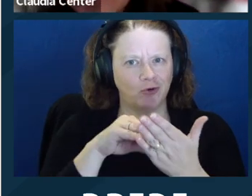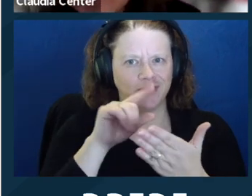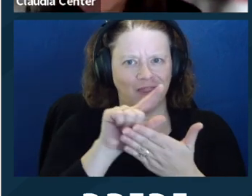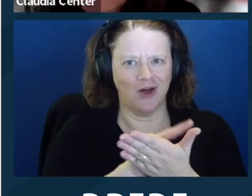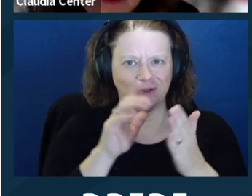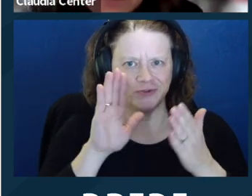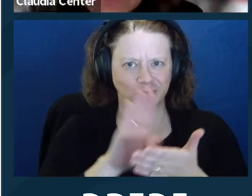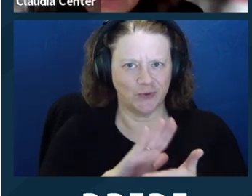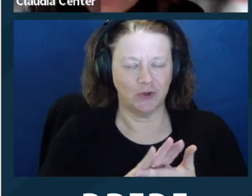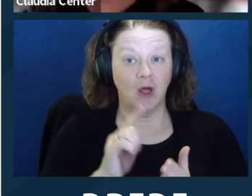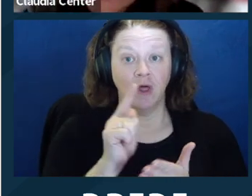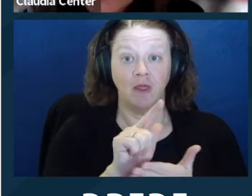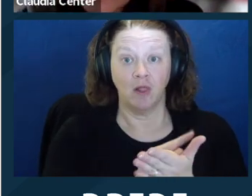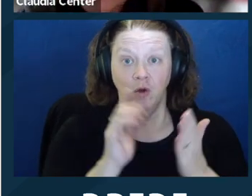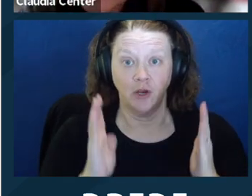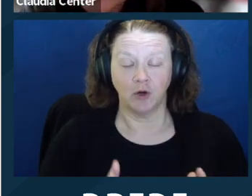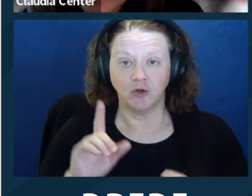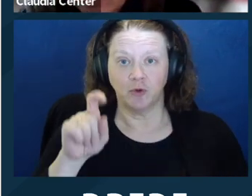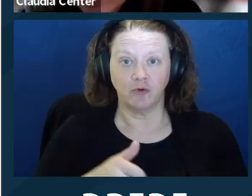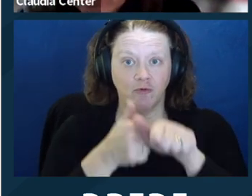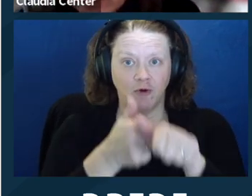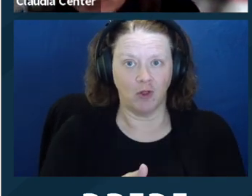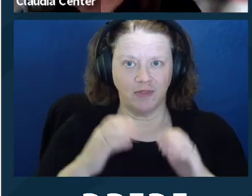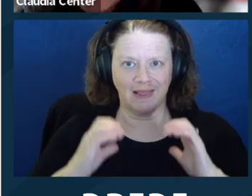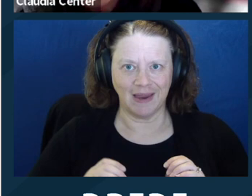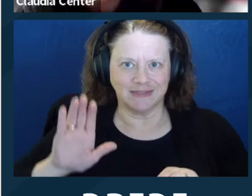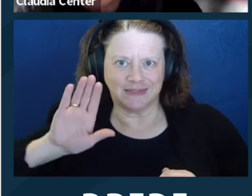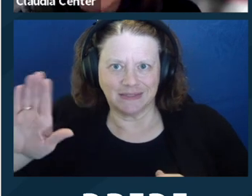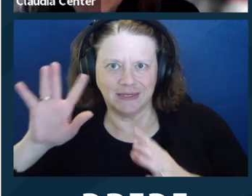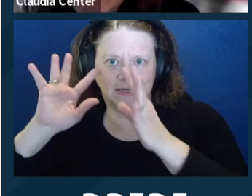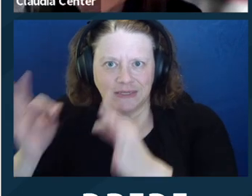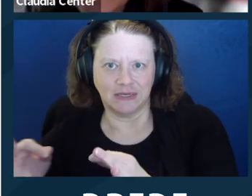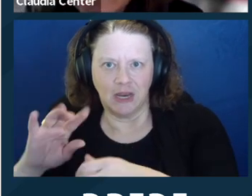words, the client makes the big decisions about what are the goals, but the lawyer has